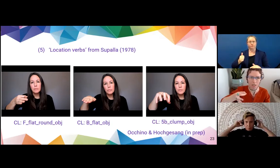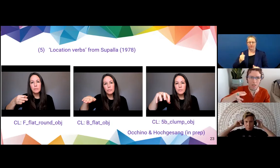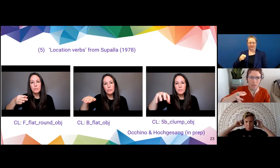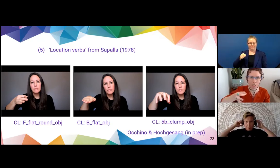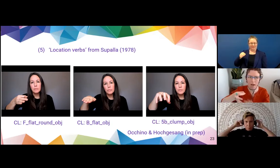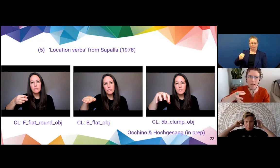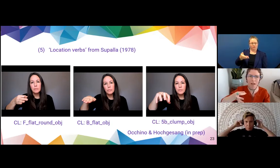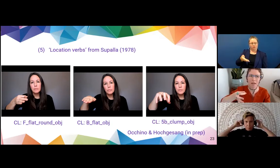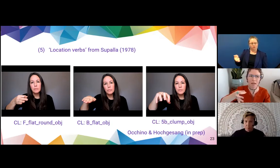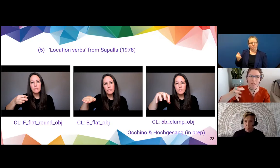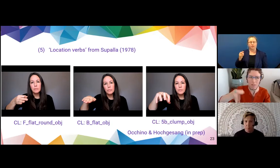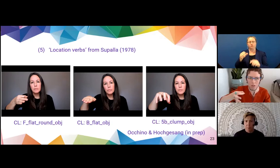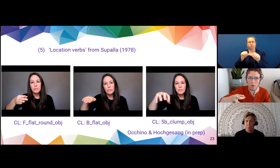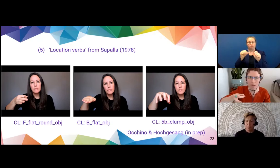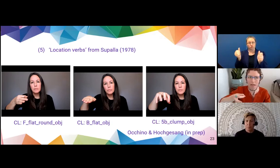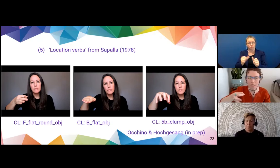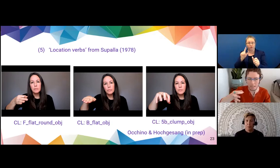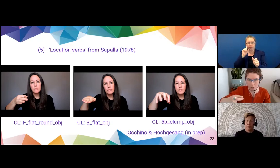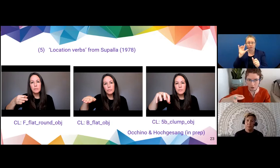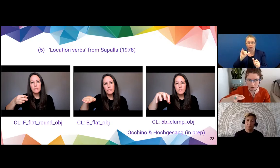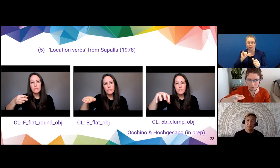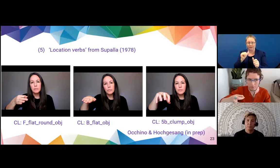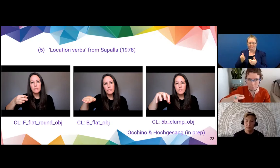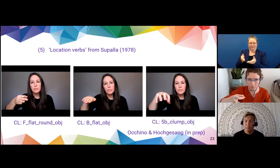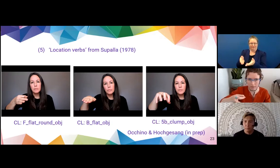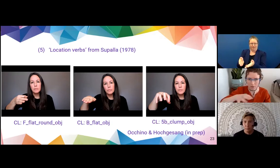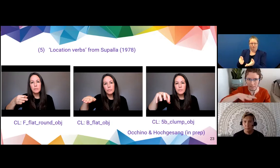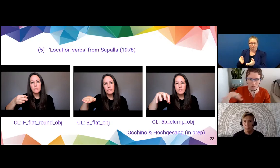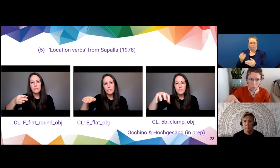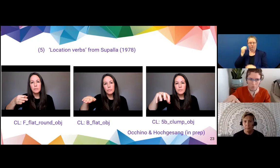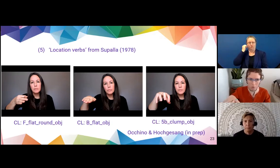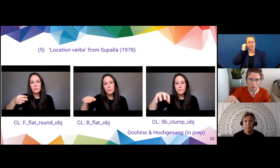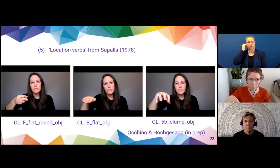that's shaped in this way is located here, right, so that's the whole verbal complex